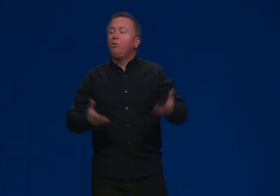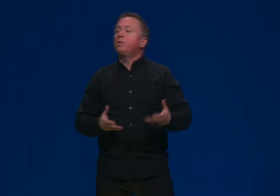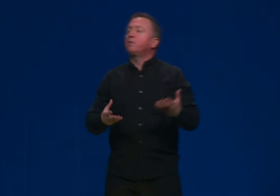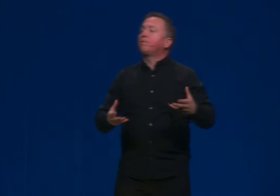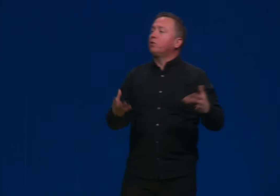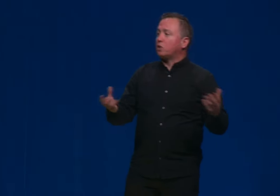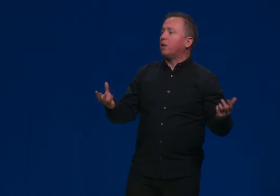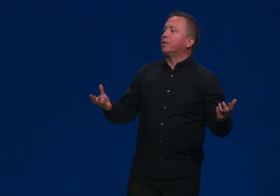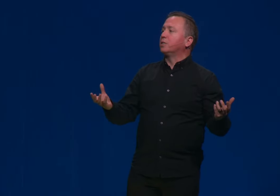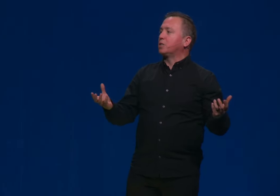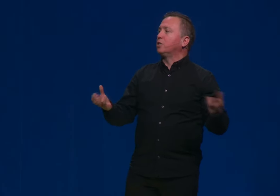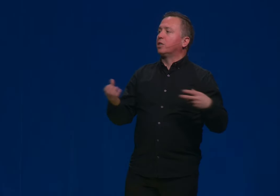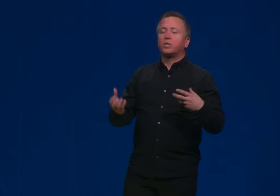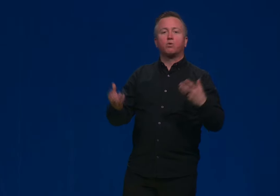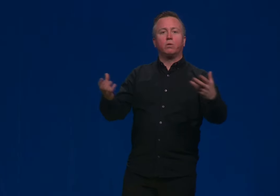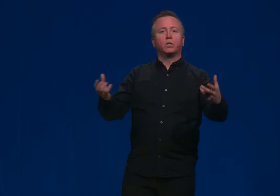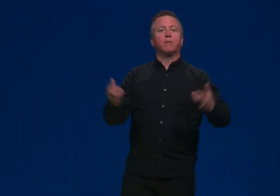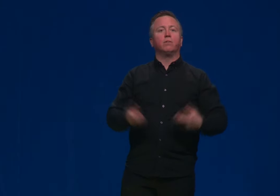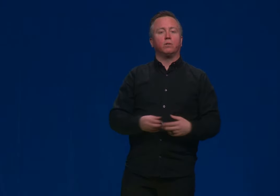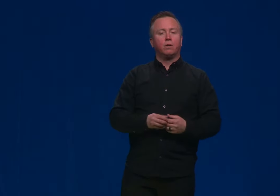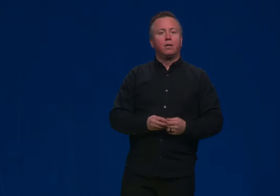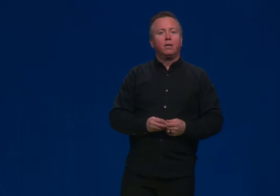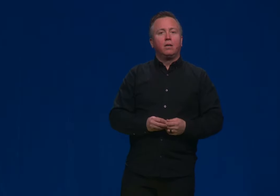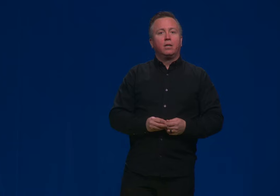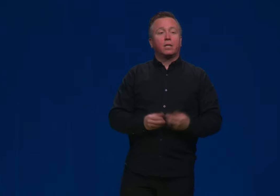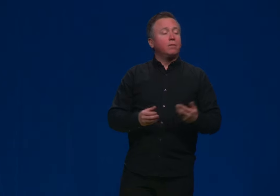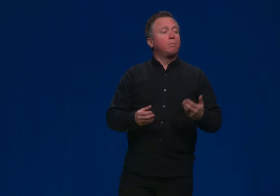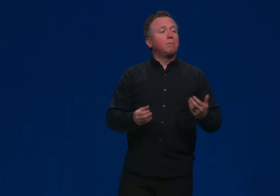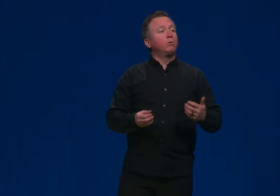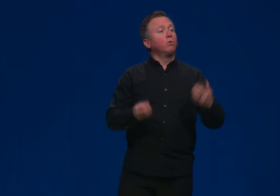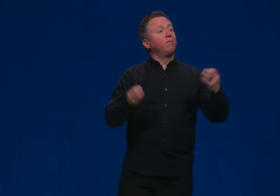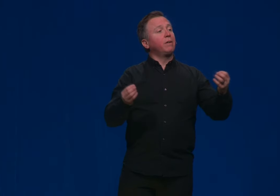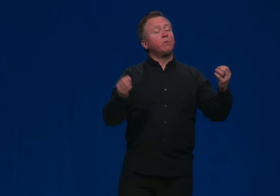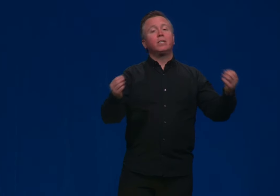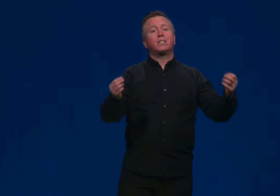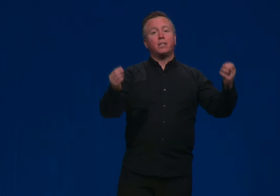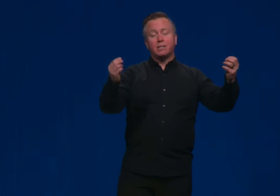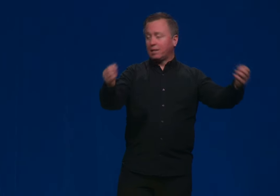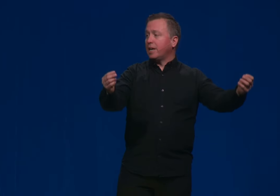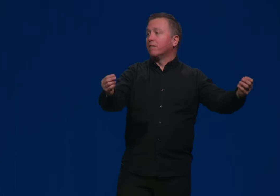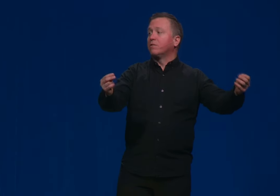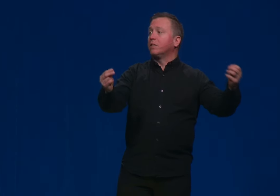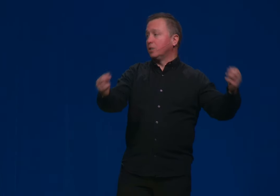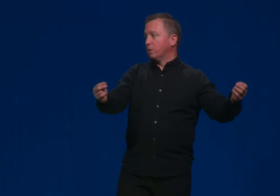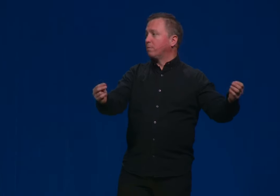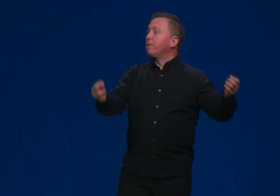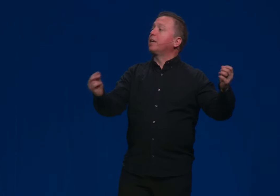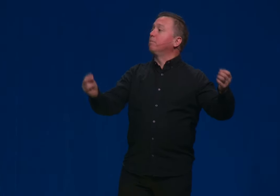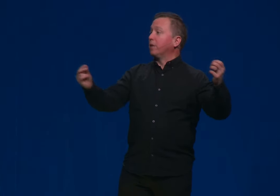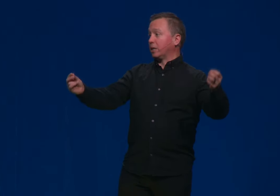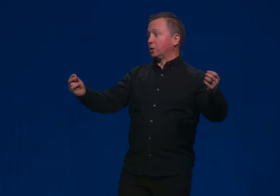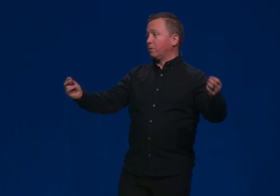who is the first audience that Genesis one is given to, it's given to people who are very recently slaves in Egypt making bricks.